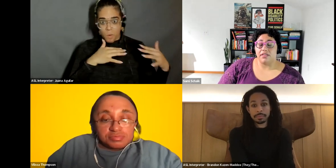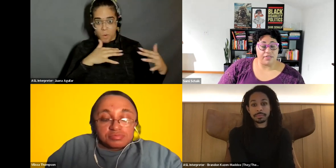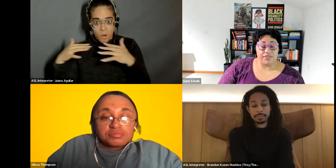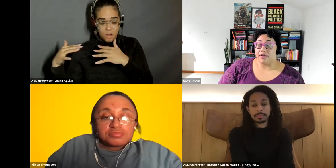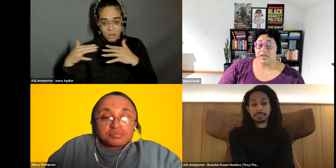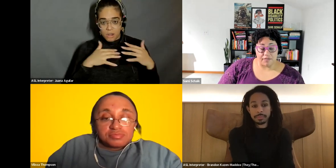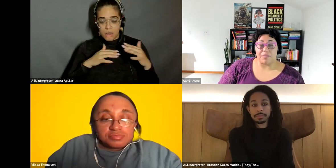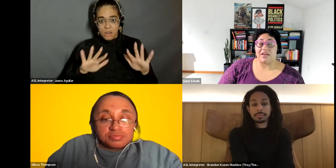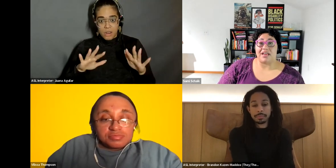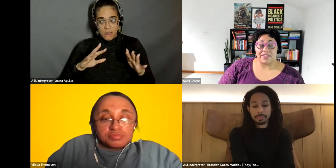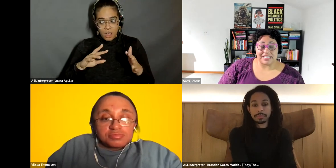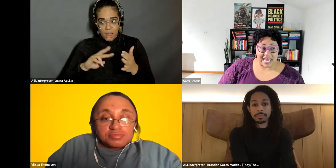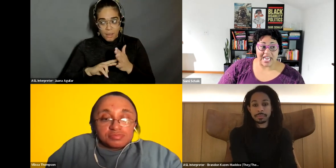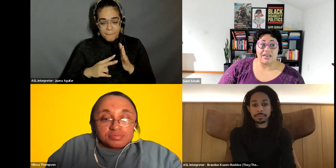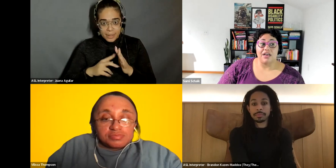Sami Schalk: the Government, and the State